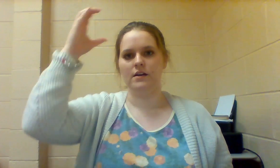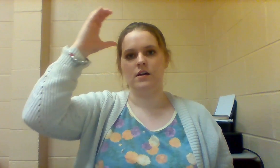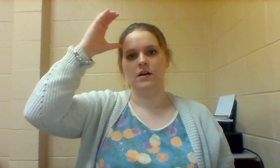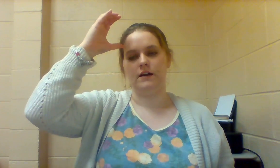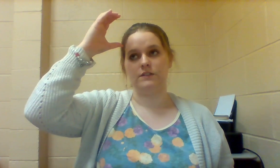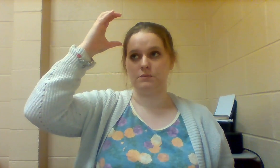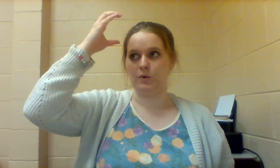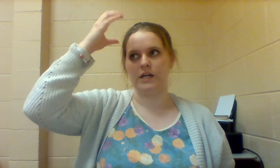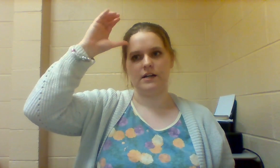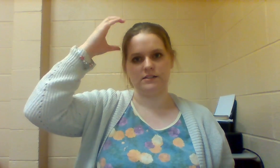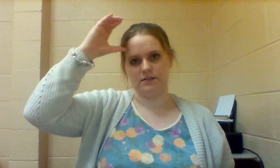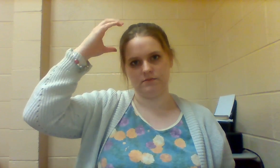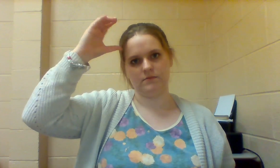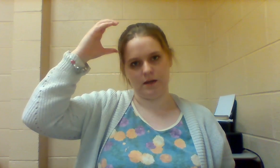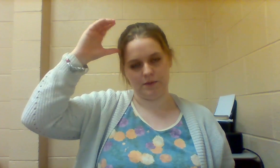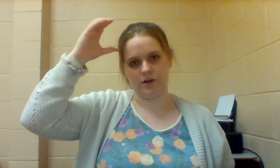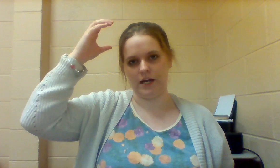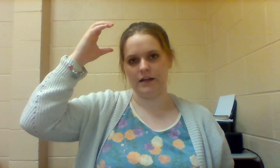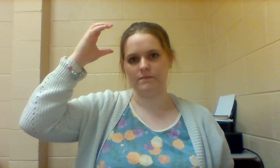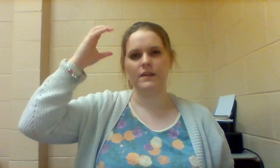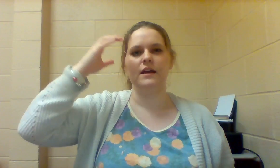If it's a boy COUSIN up by your head